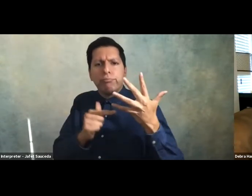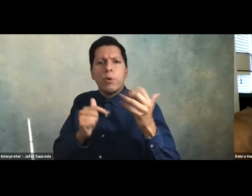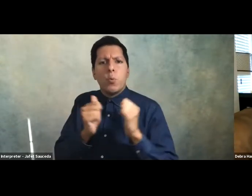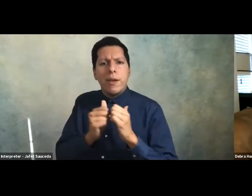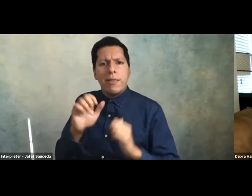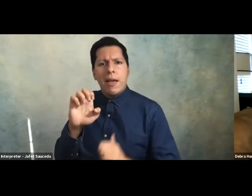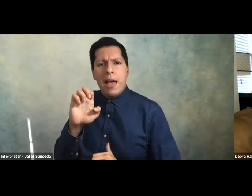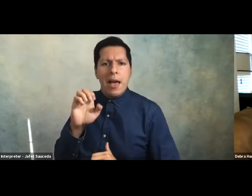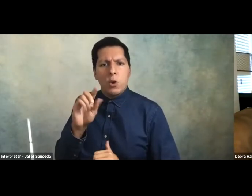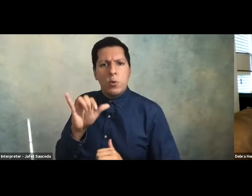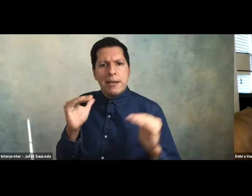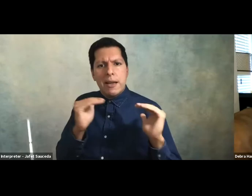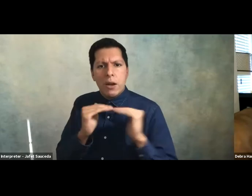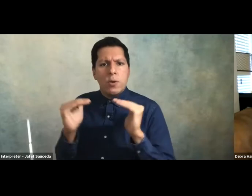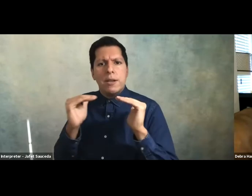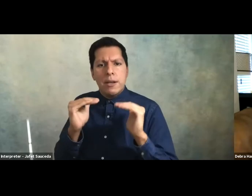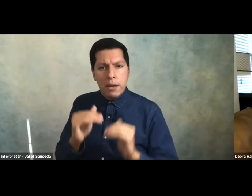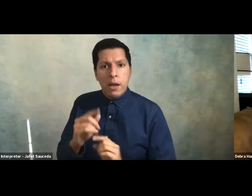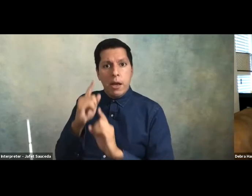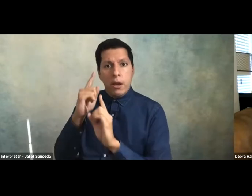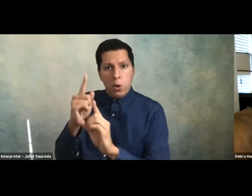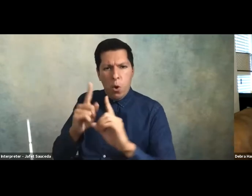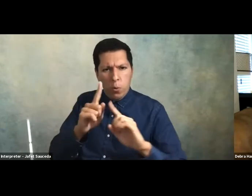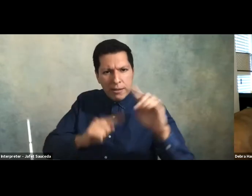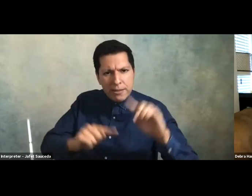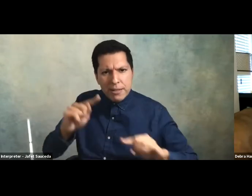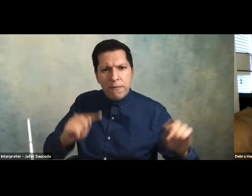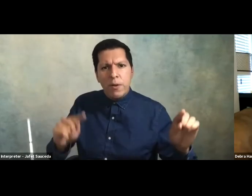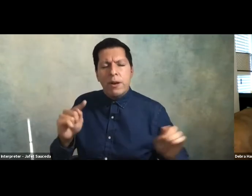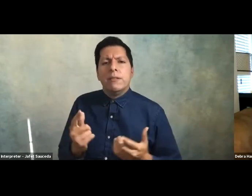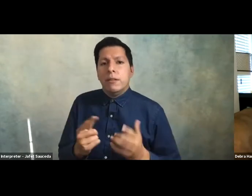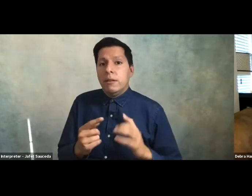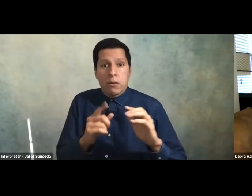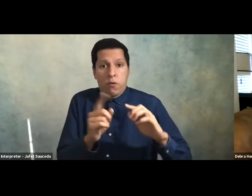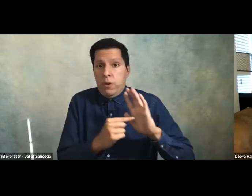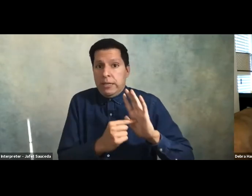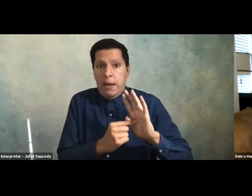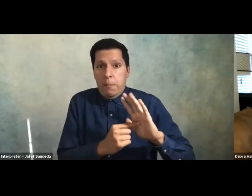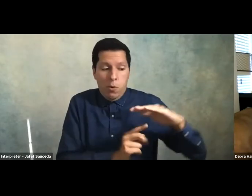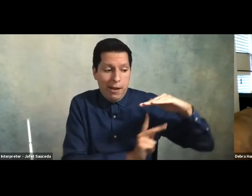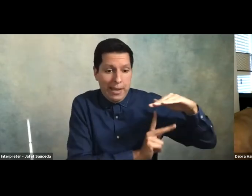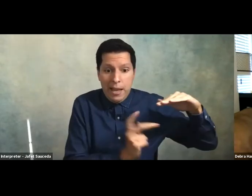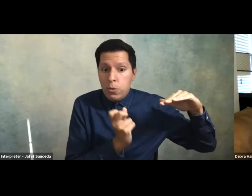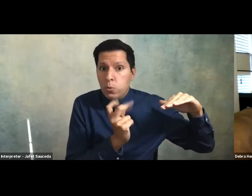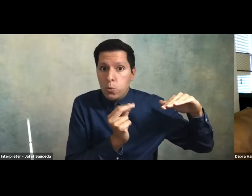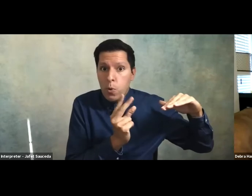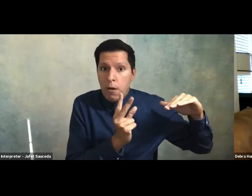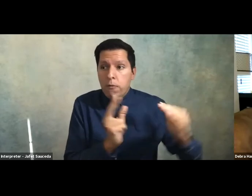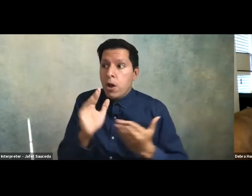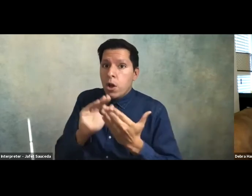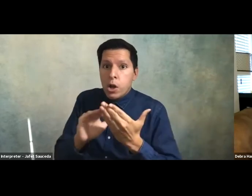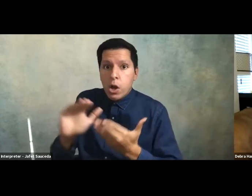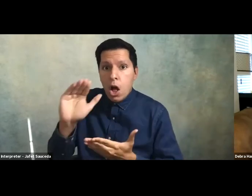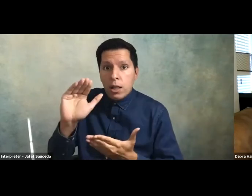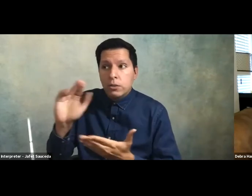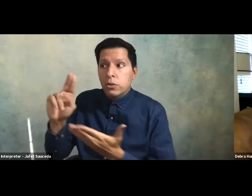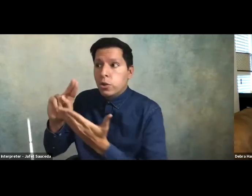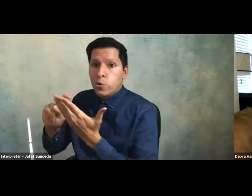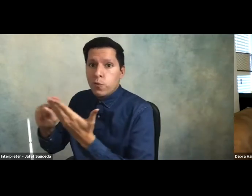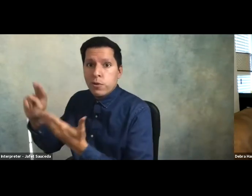an array of organizational contexts including k-12 schools colleges universities and corporations